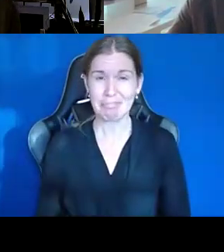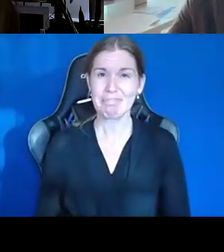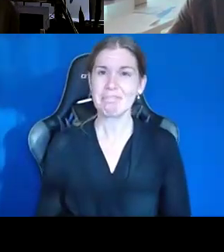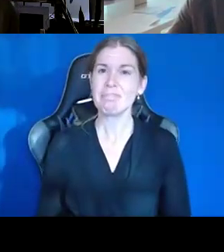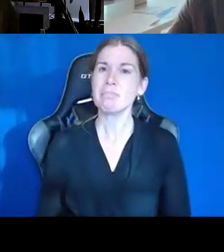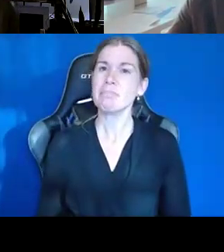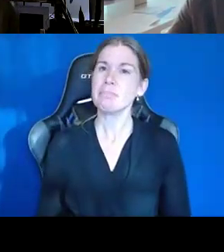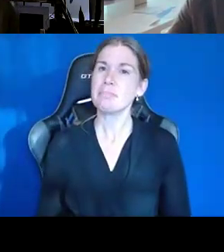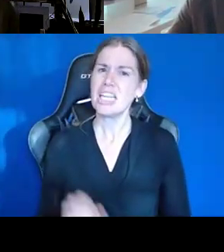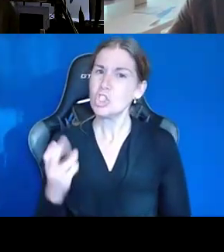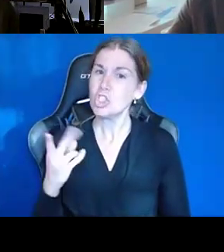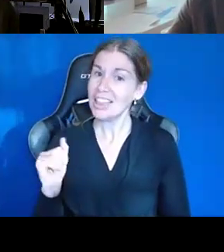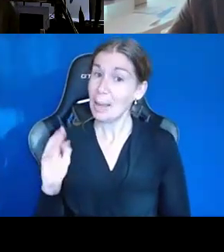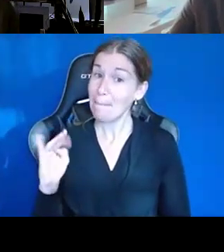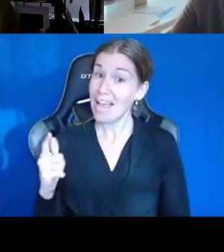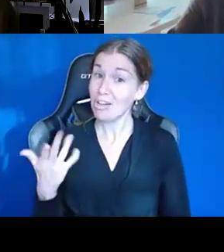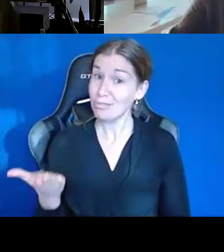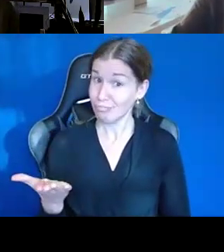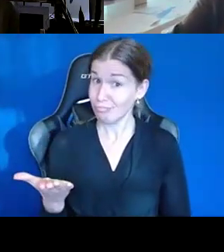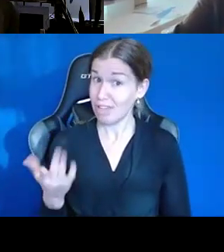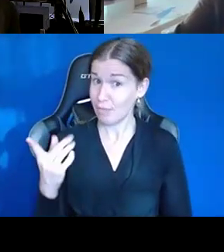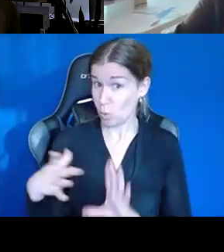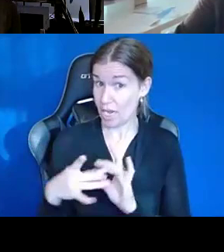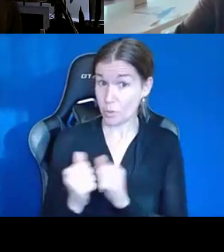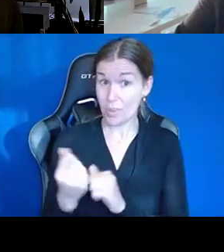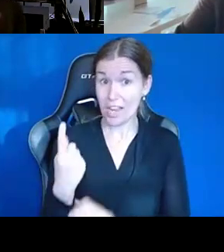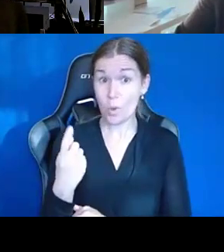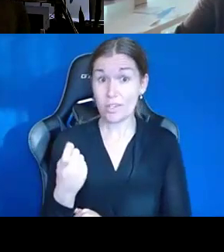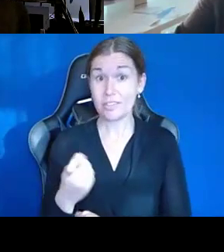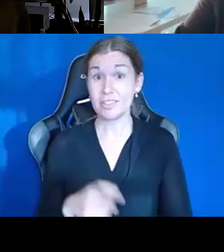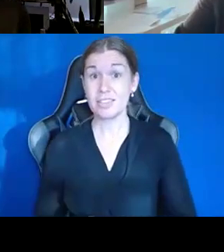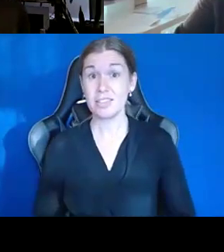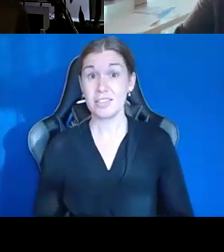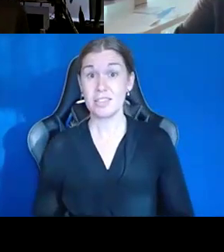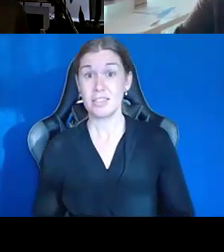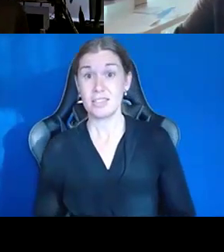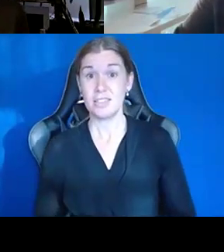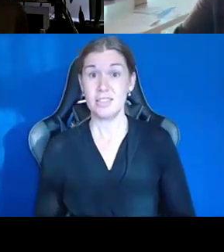And Sheila and Michael, have you connected with anyone, or maybe benefits aren't a part of the picture? Same thing.